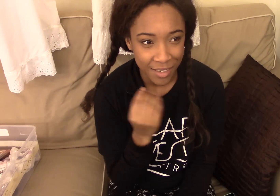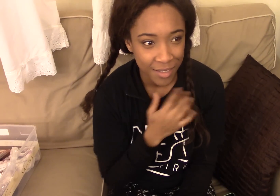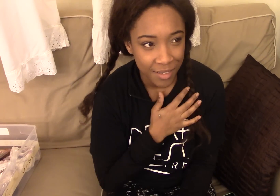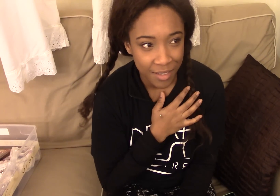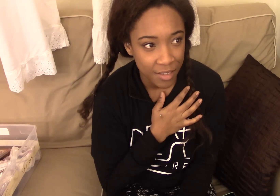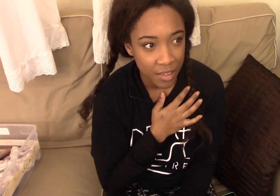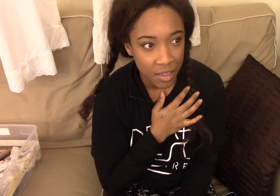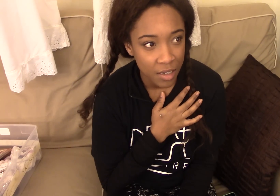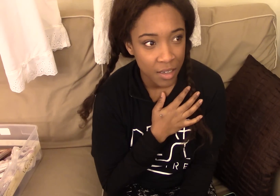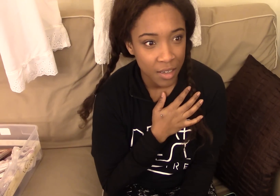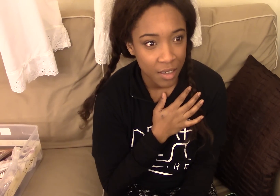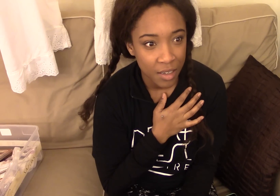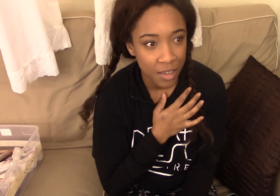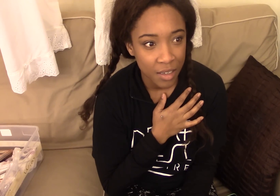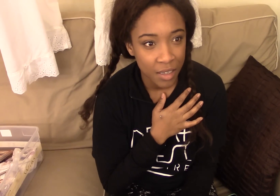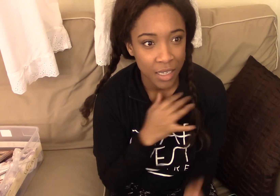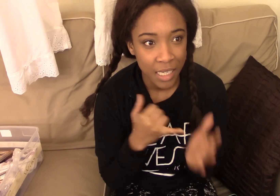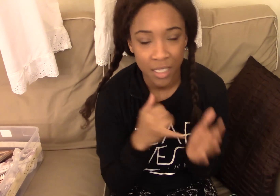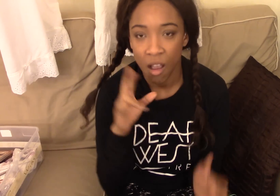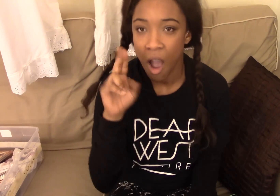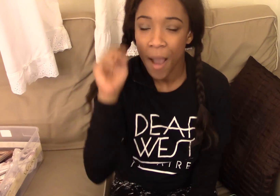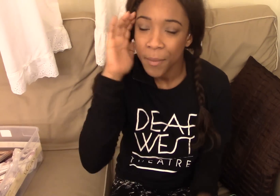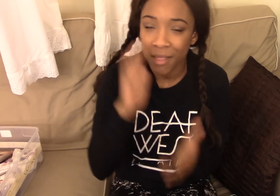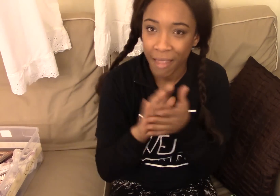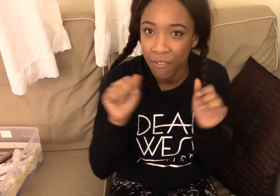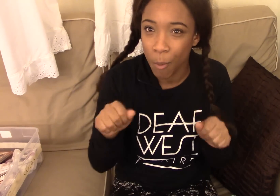This experience is unbelievable